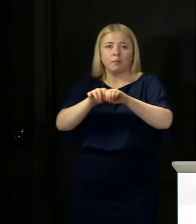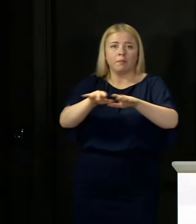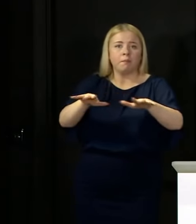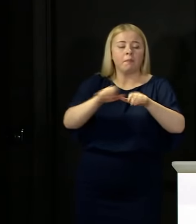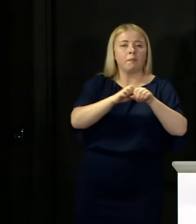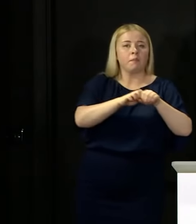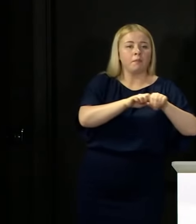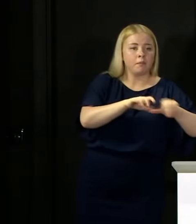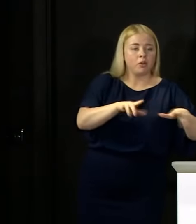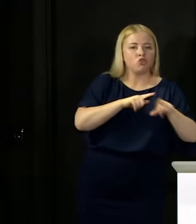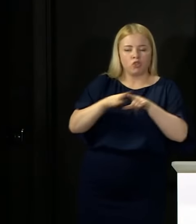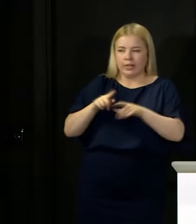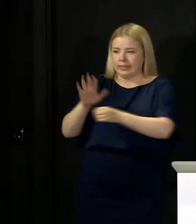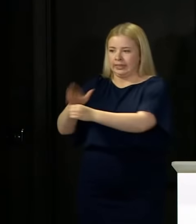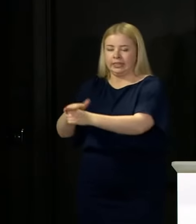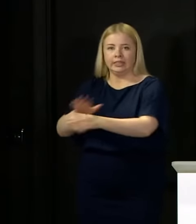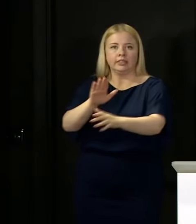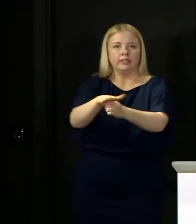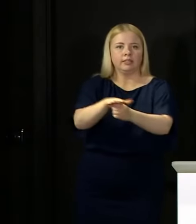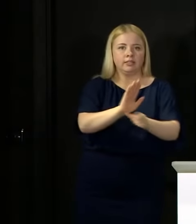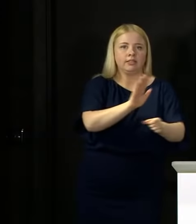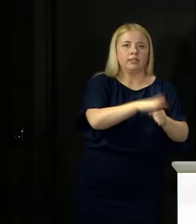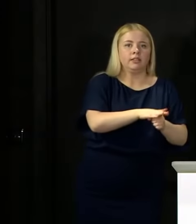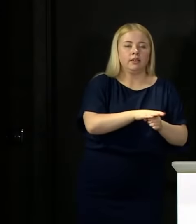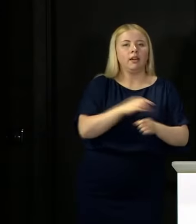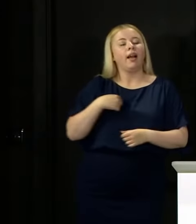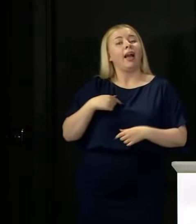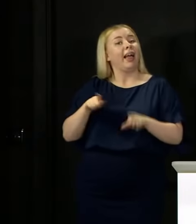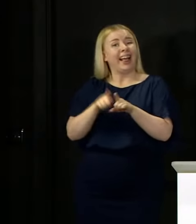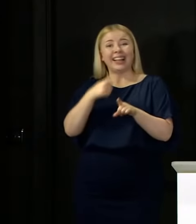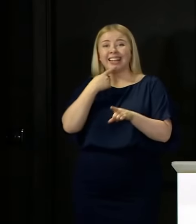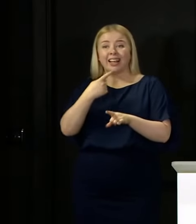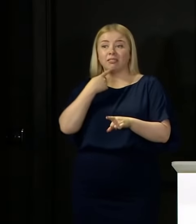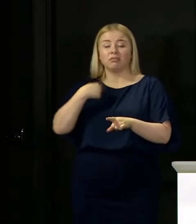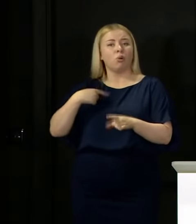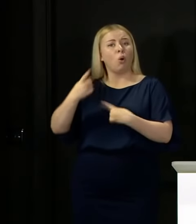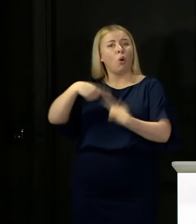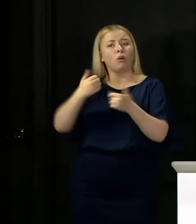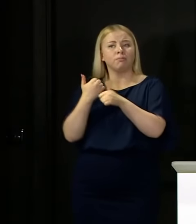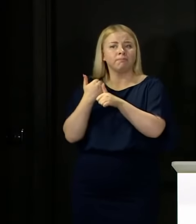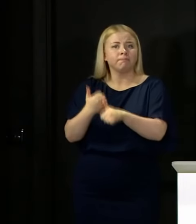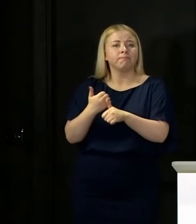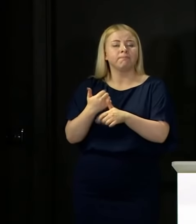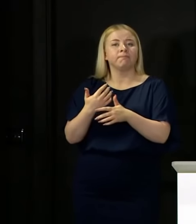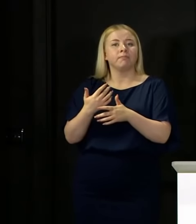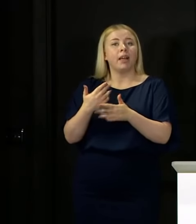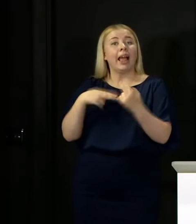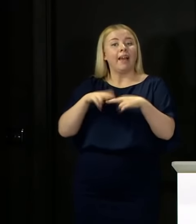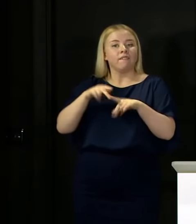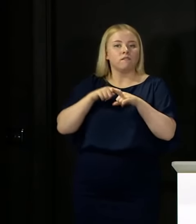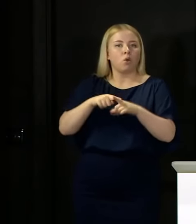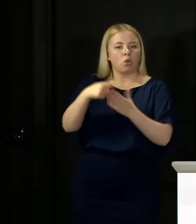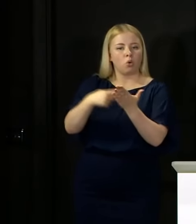But as I said yesterday, we can all help with this, each and every one of us, if we follow all of the advice.